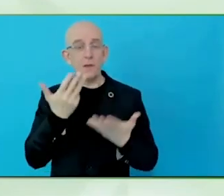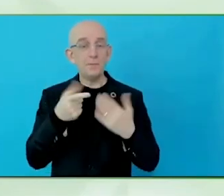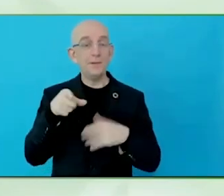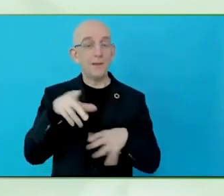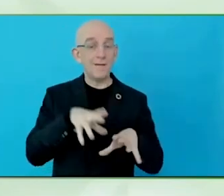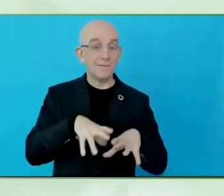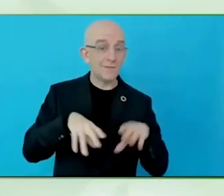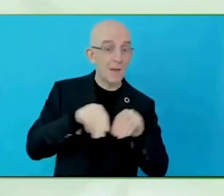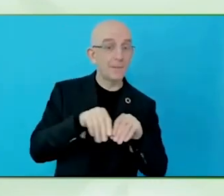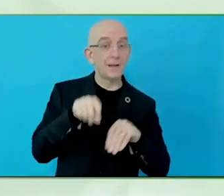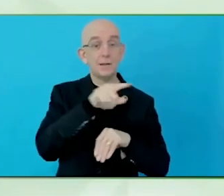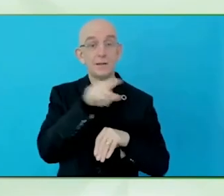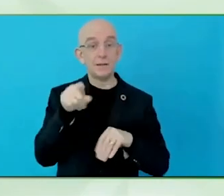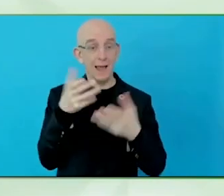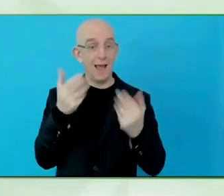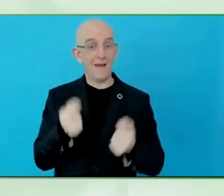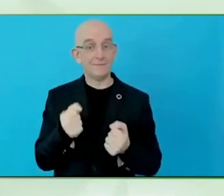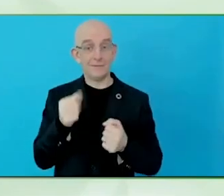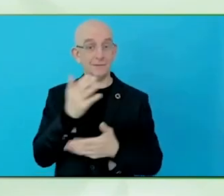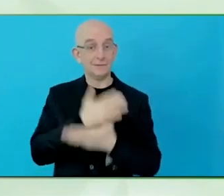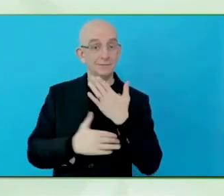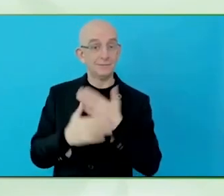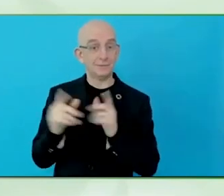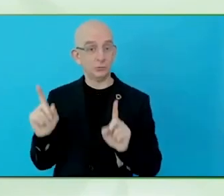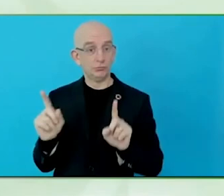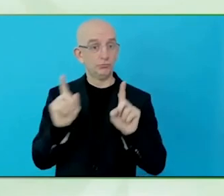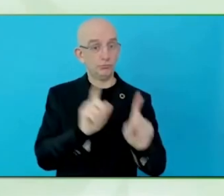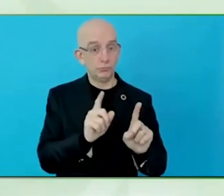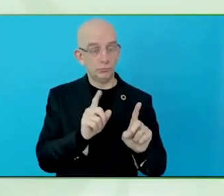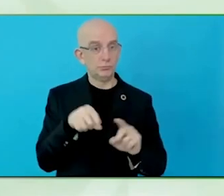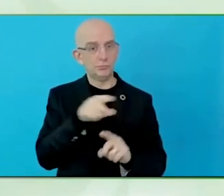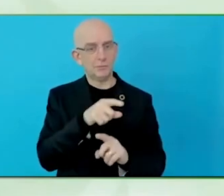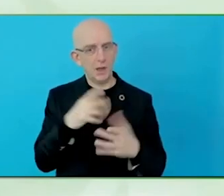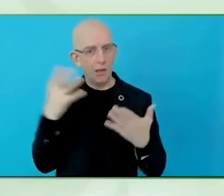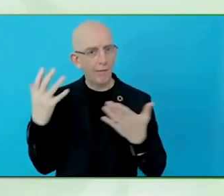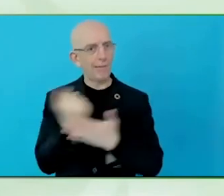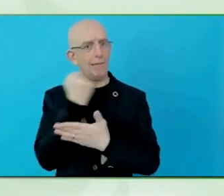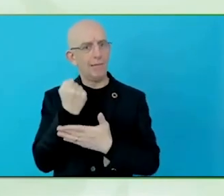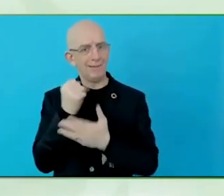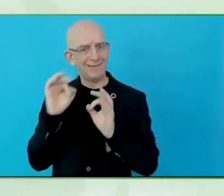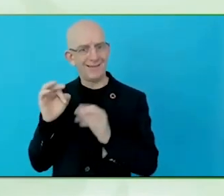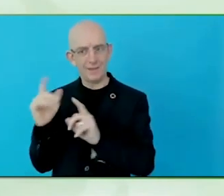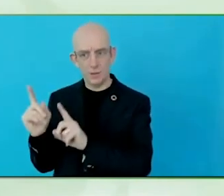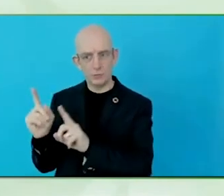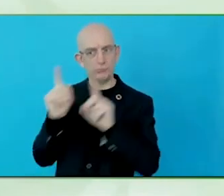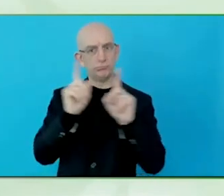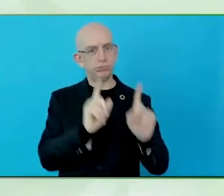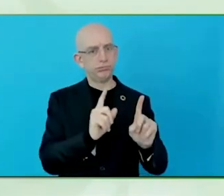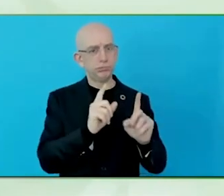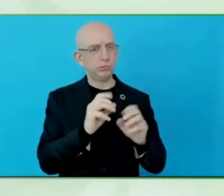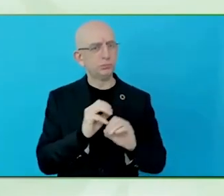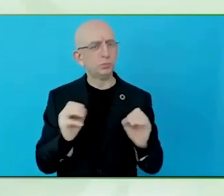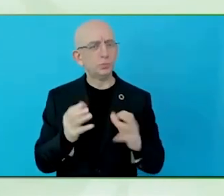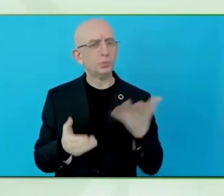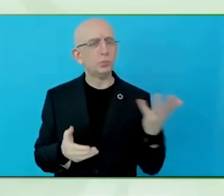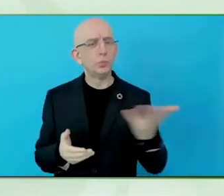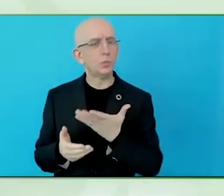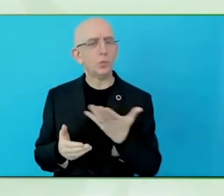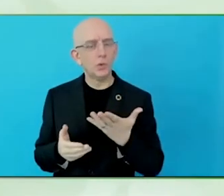from the perspective of a developed nation. So, the half of the population that lives in developed nations in